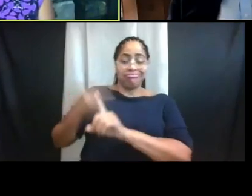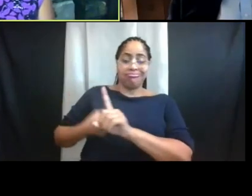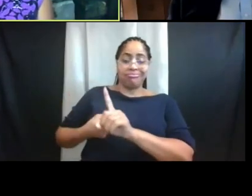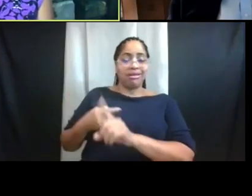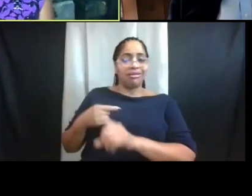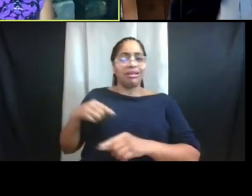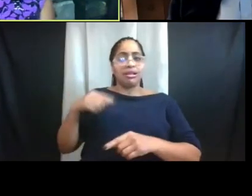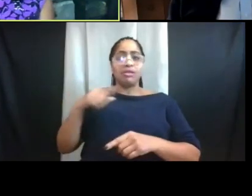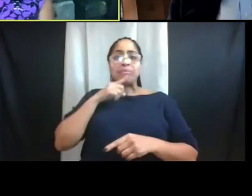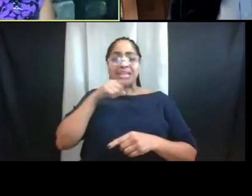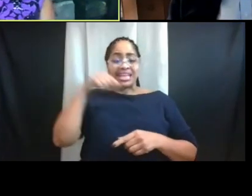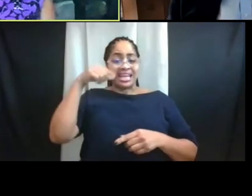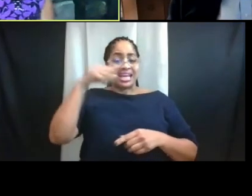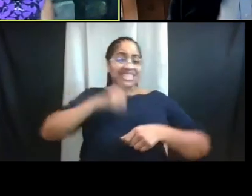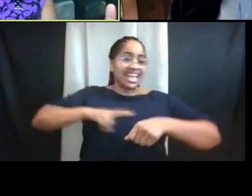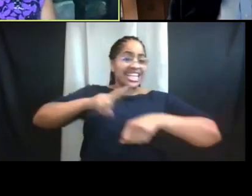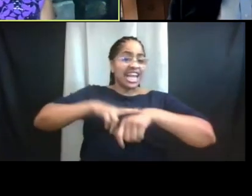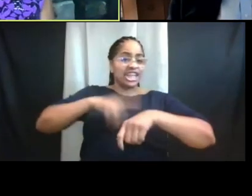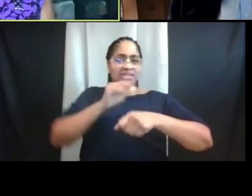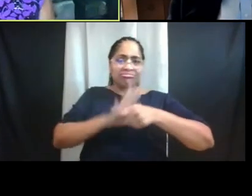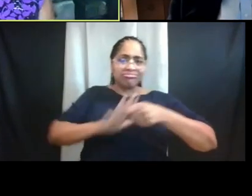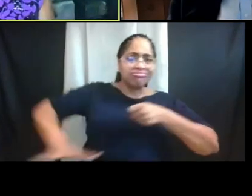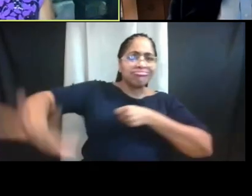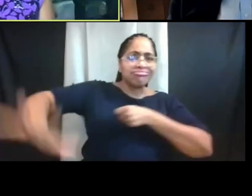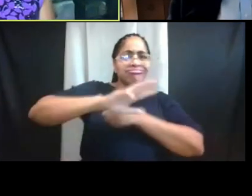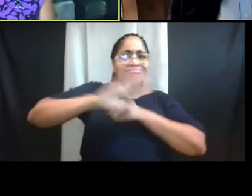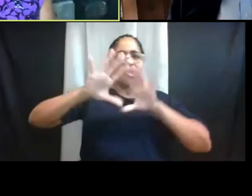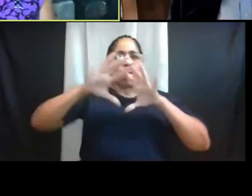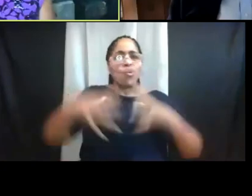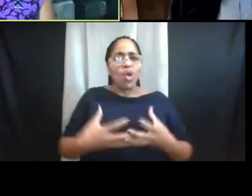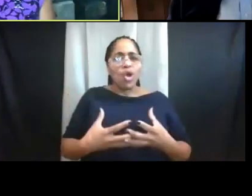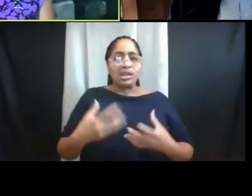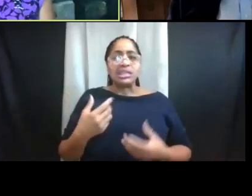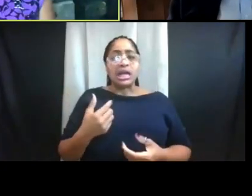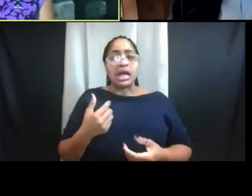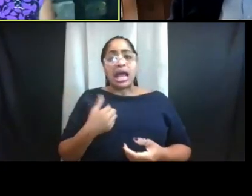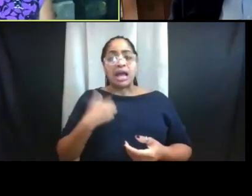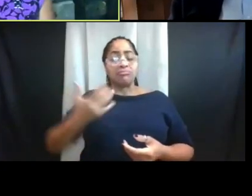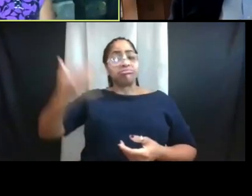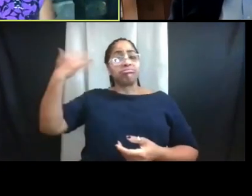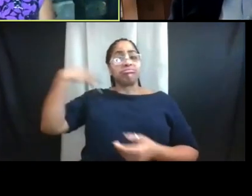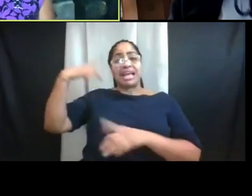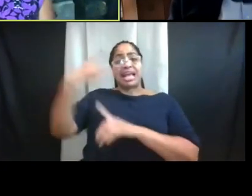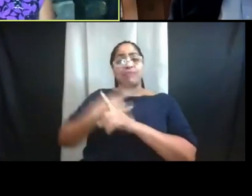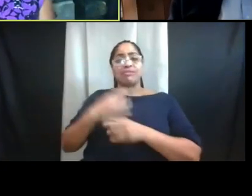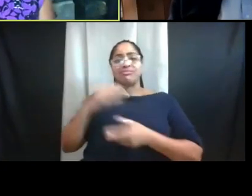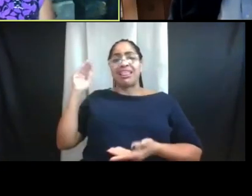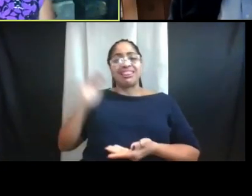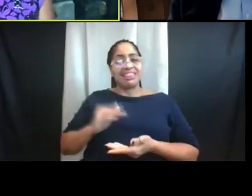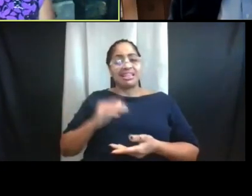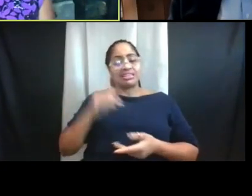I had been more or less optimistic during the last eight months. And right now, I feel like